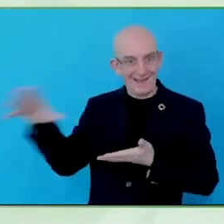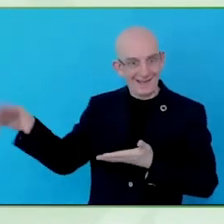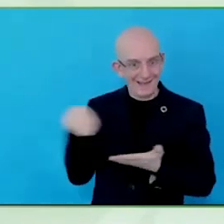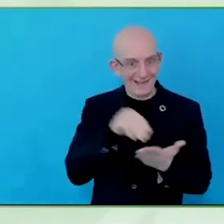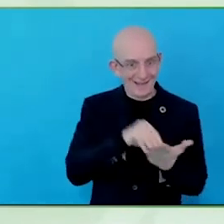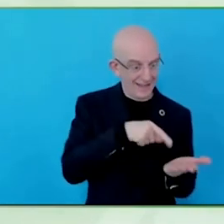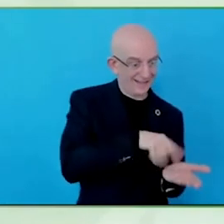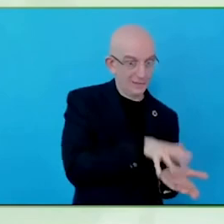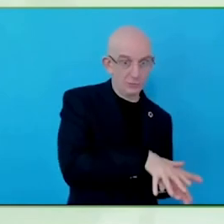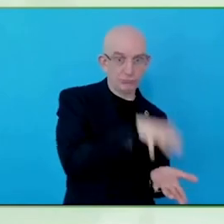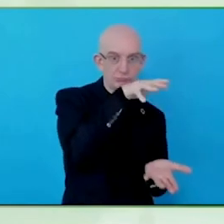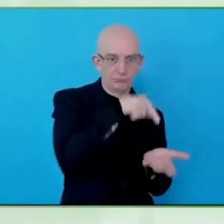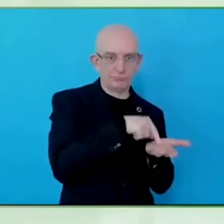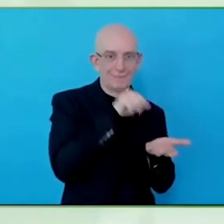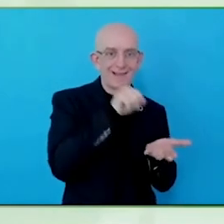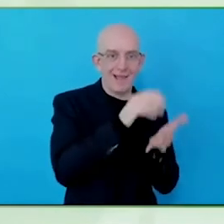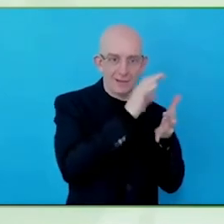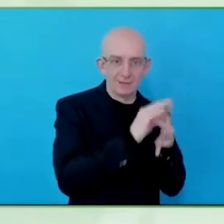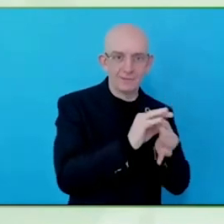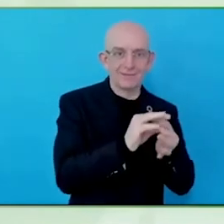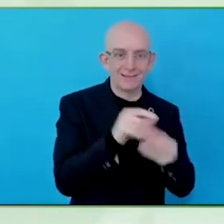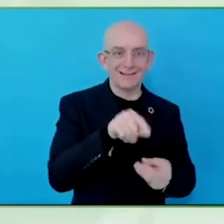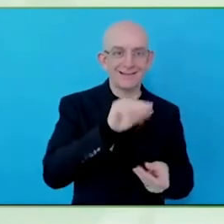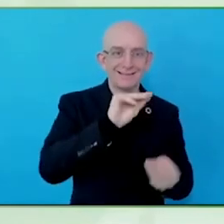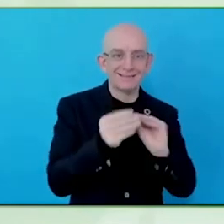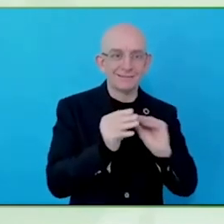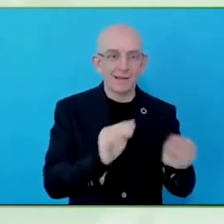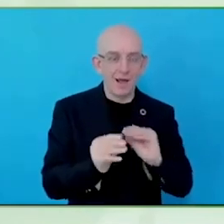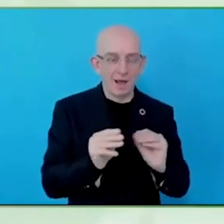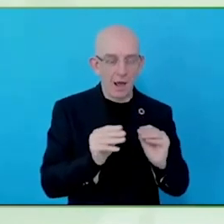problem, a skill set problem, the toolset problem.